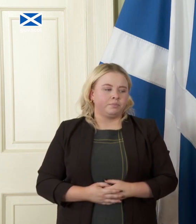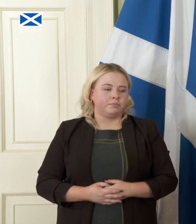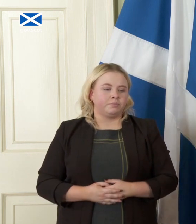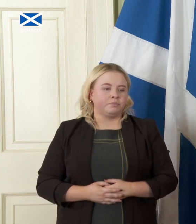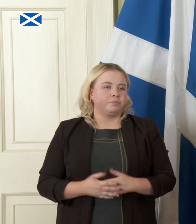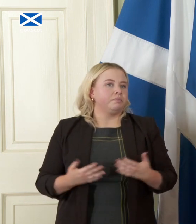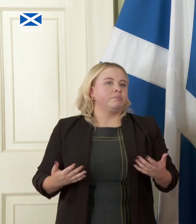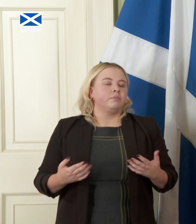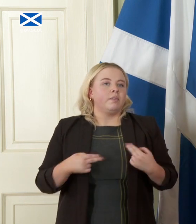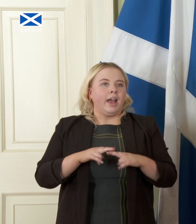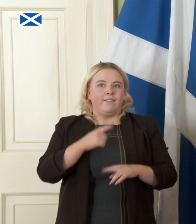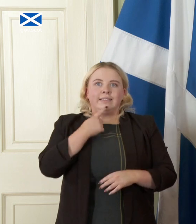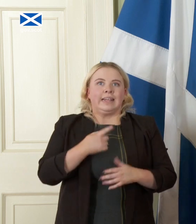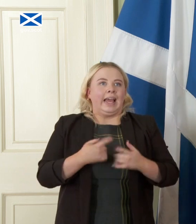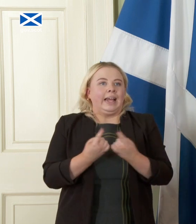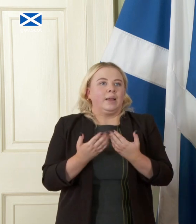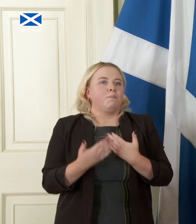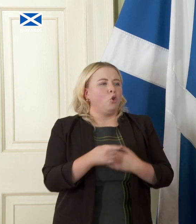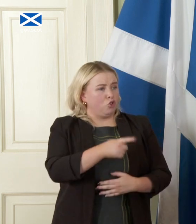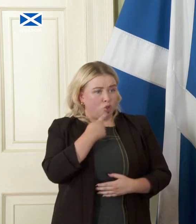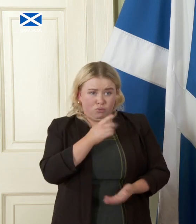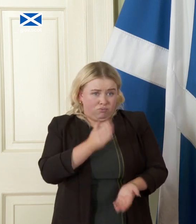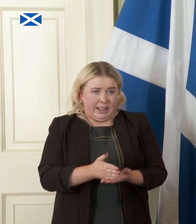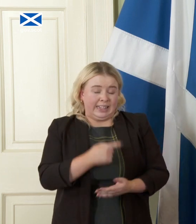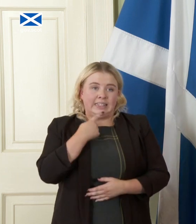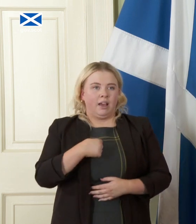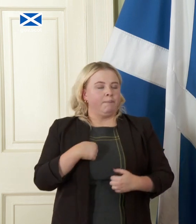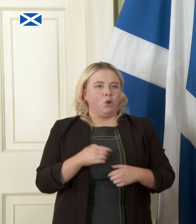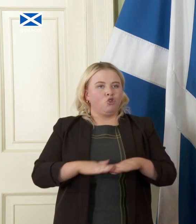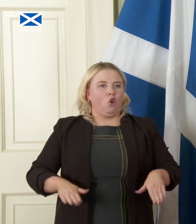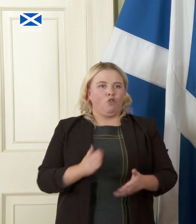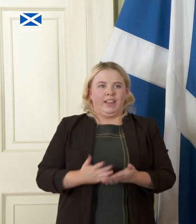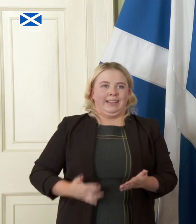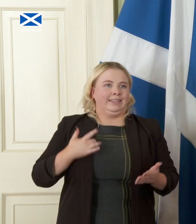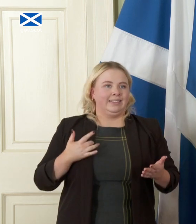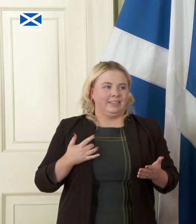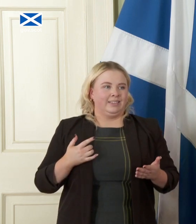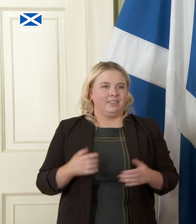anything else you would rightly say that I was being unrealistic if I was to say and and there